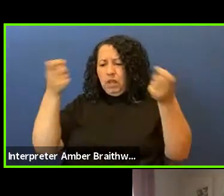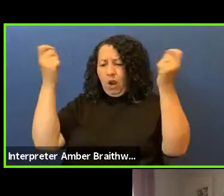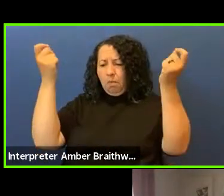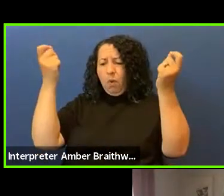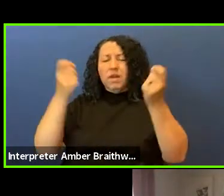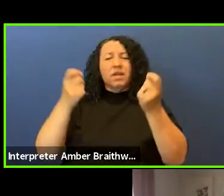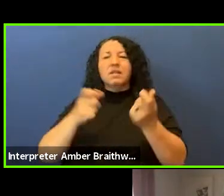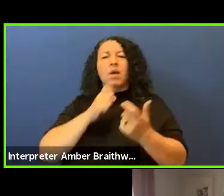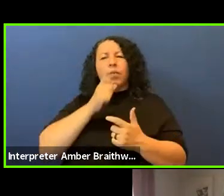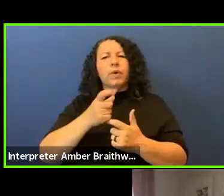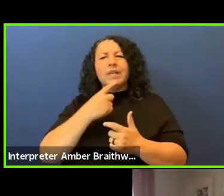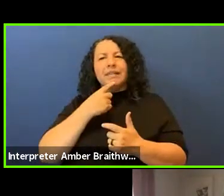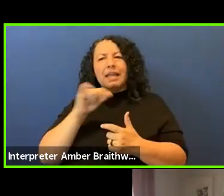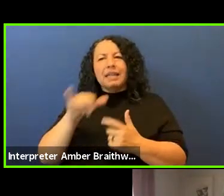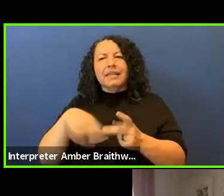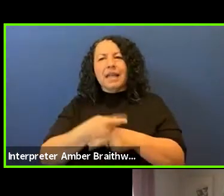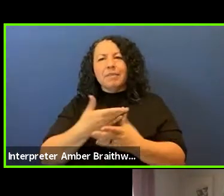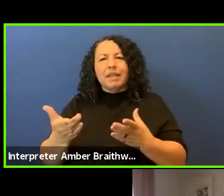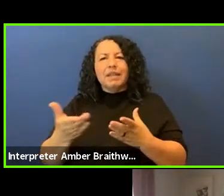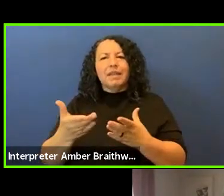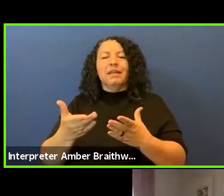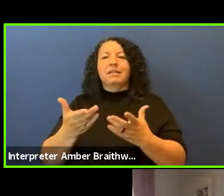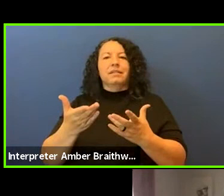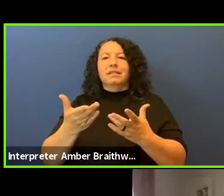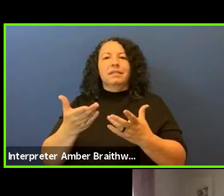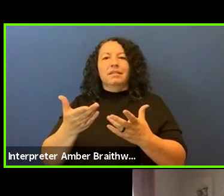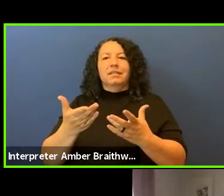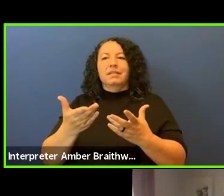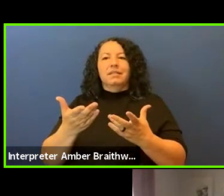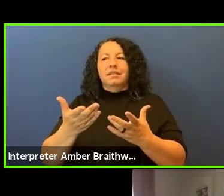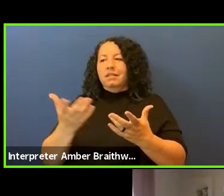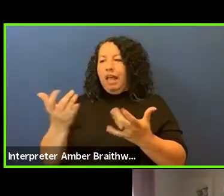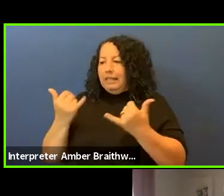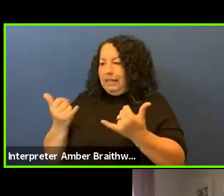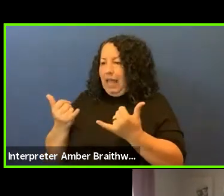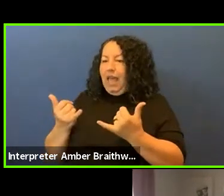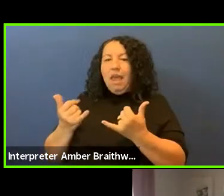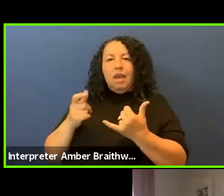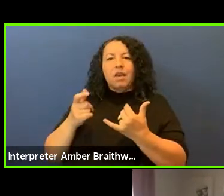today are being spoken out loud and we need that, we need these